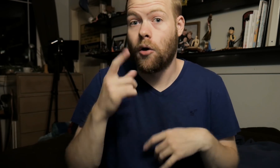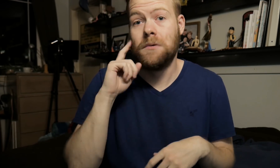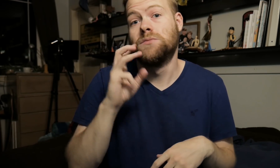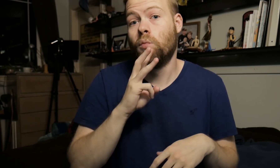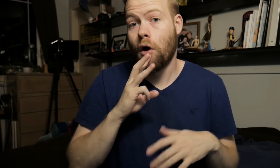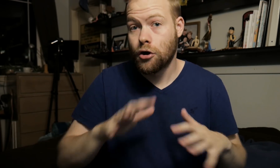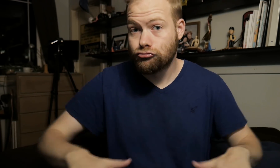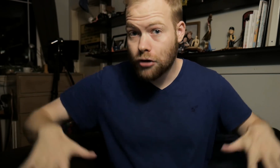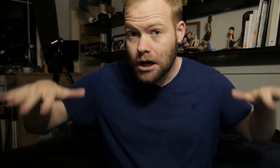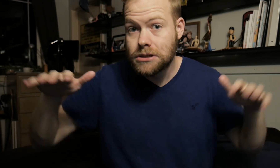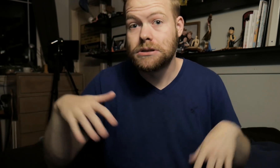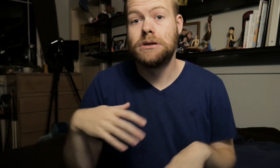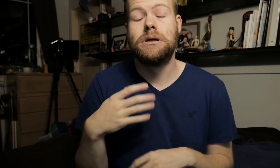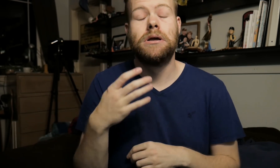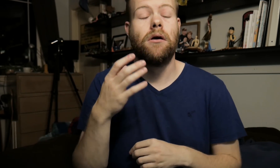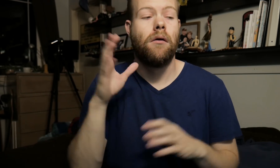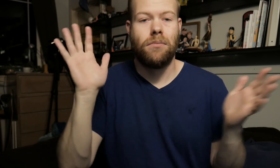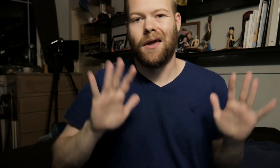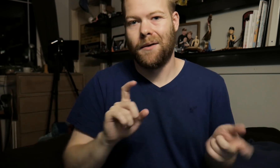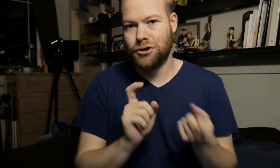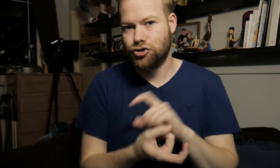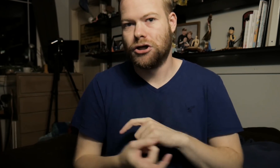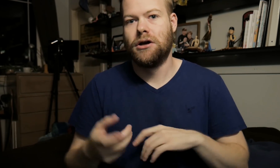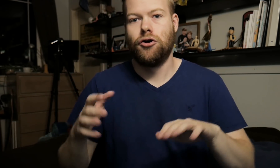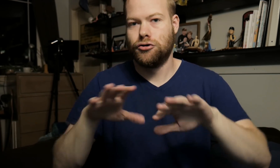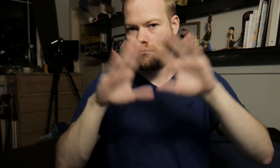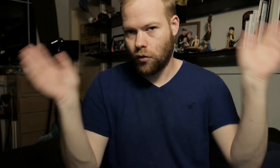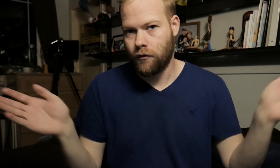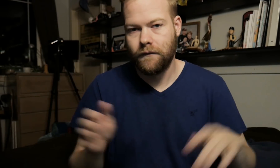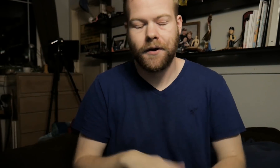because of the water rising. Climate change, all of that.